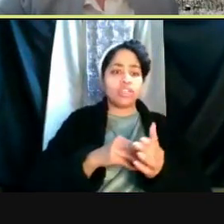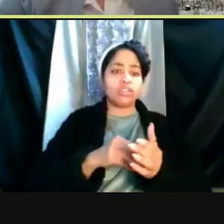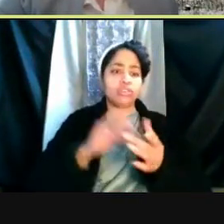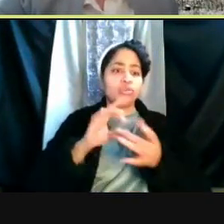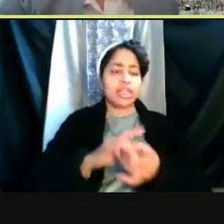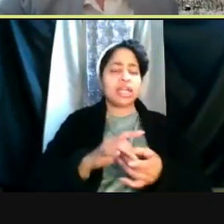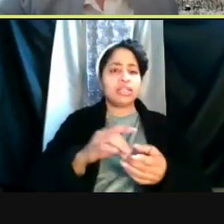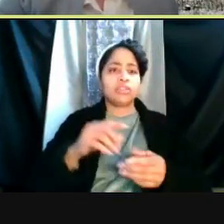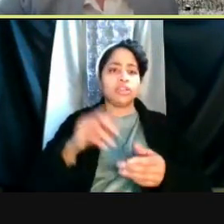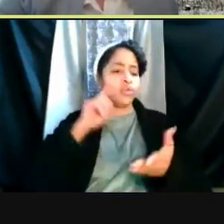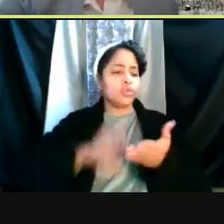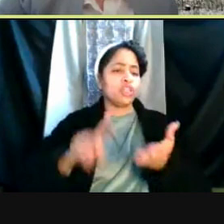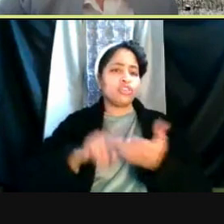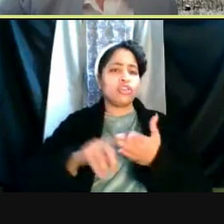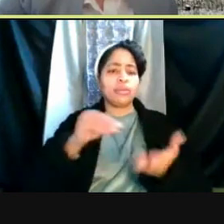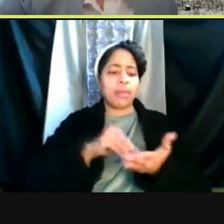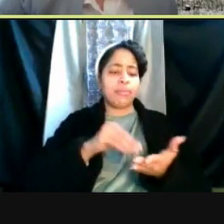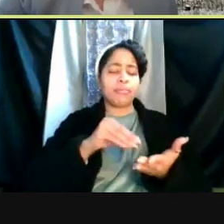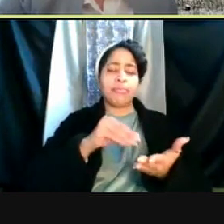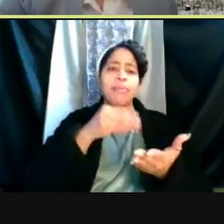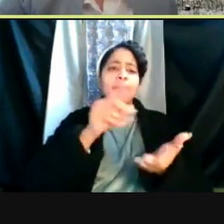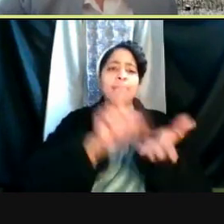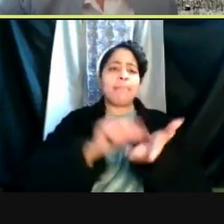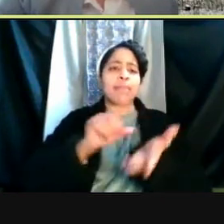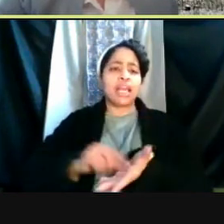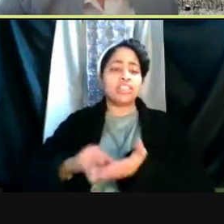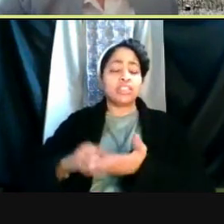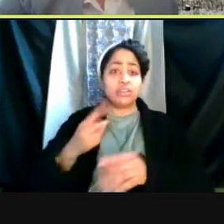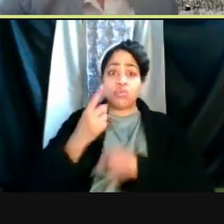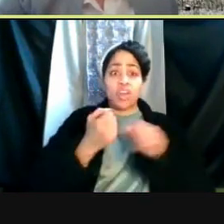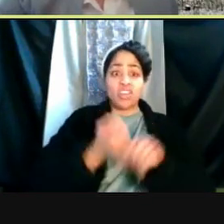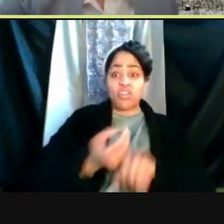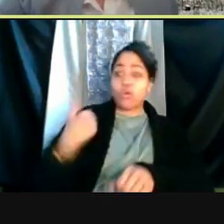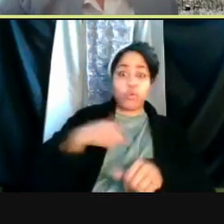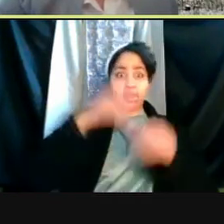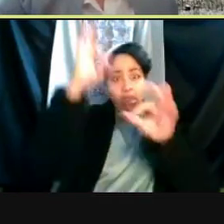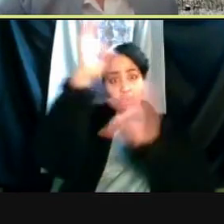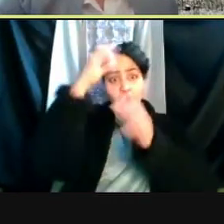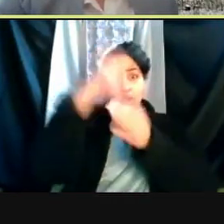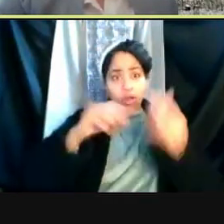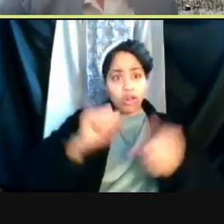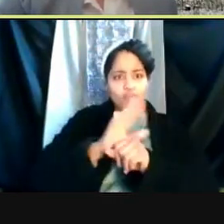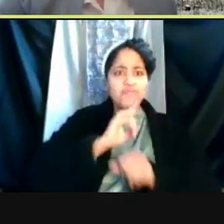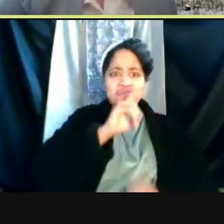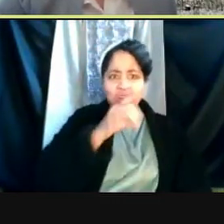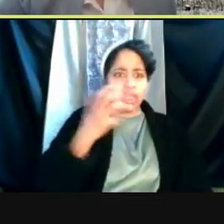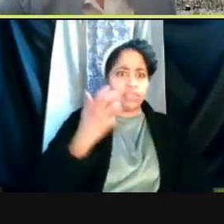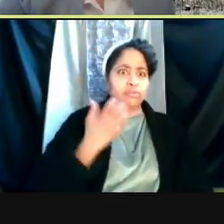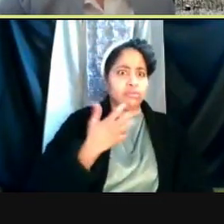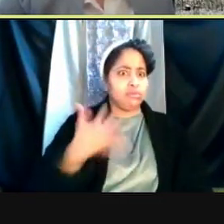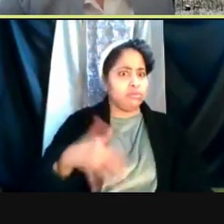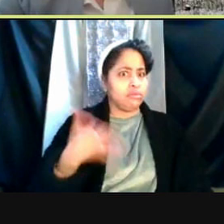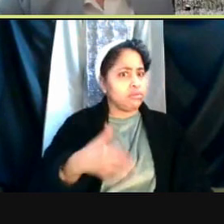when we consider that a year ago we didn't know what COVID was. This is truly stunning. The knowledge generated this far